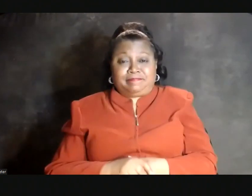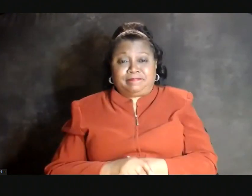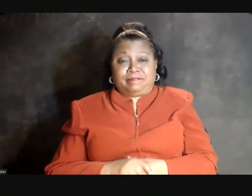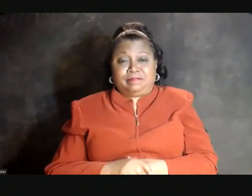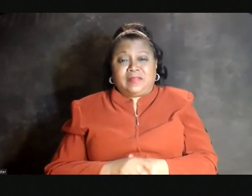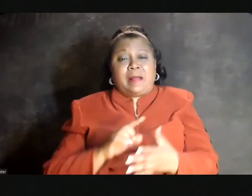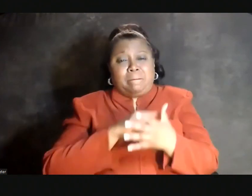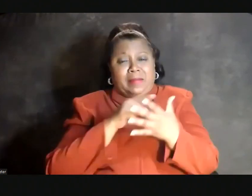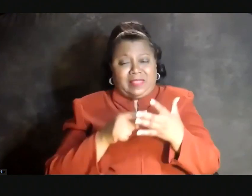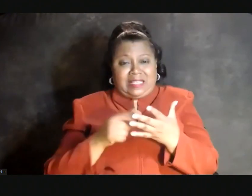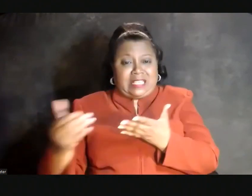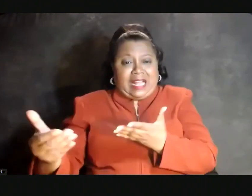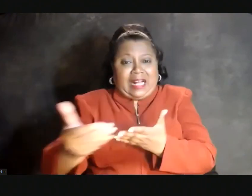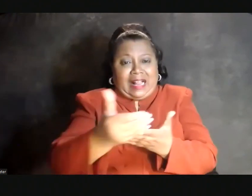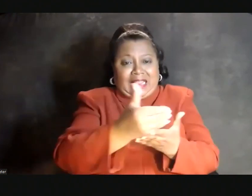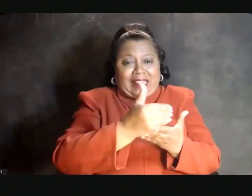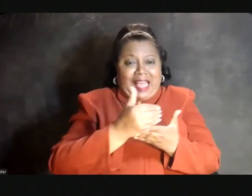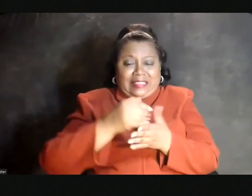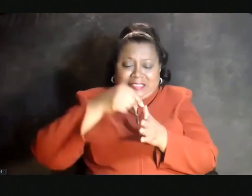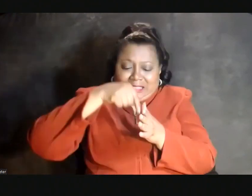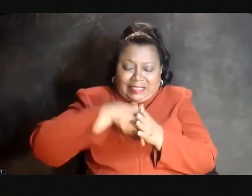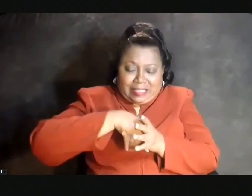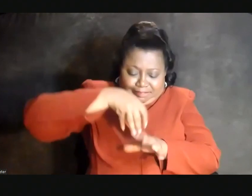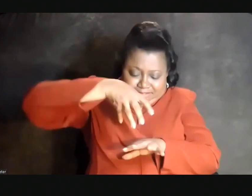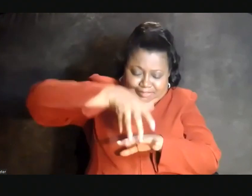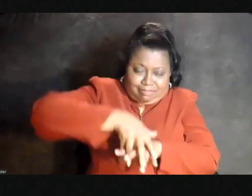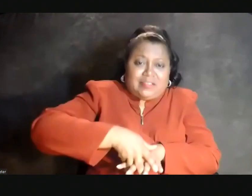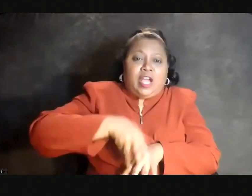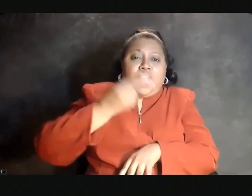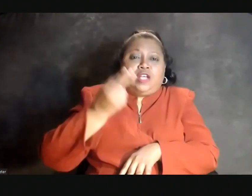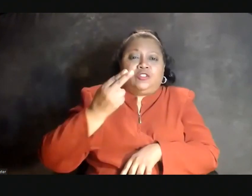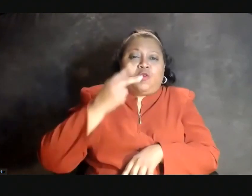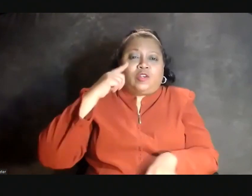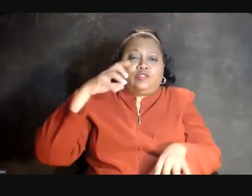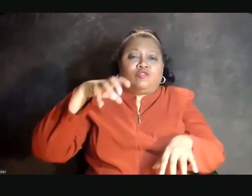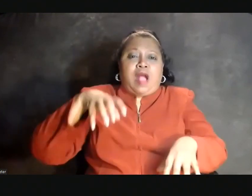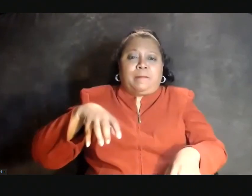But these are collective, deep-seated, historical traumas